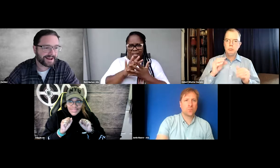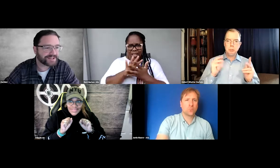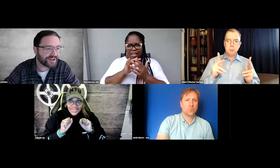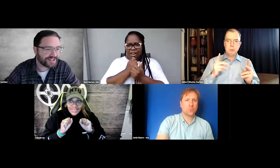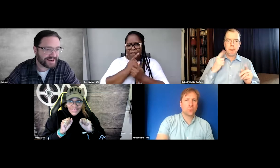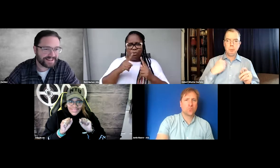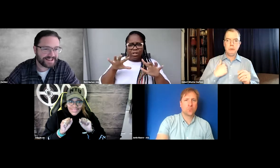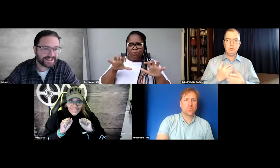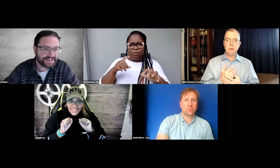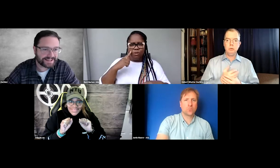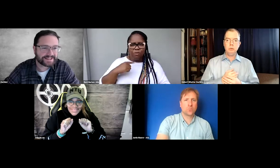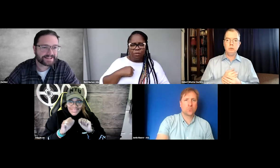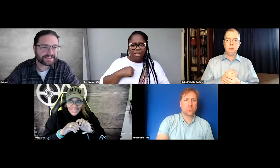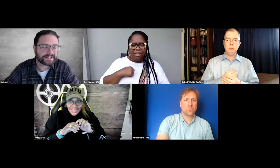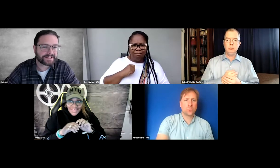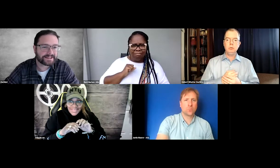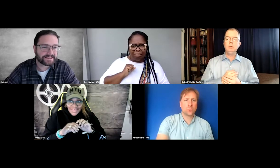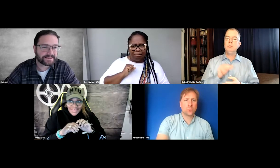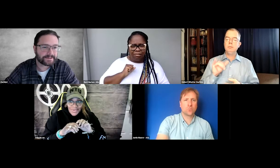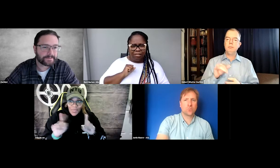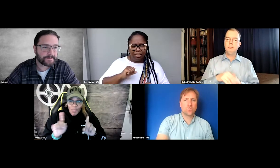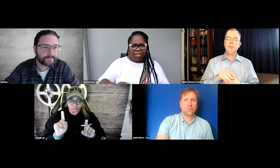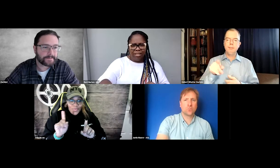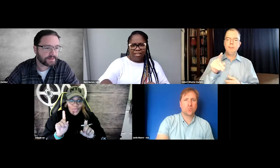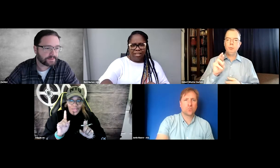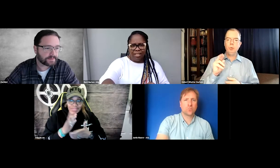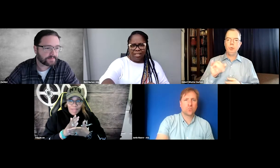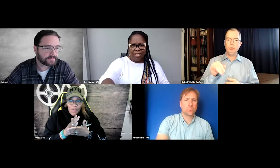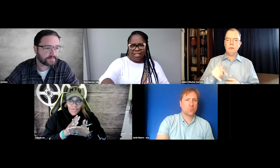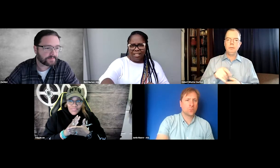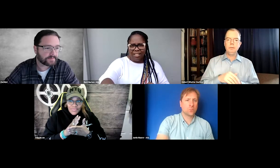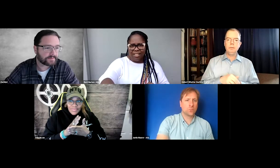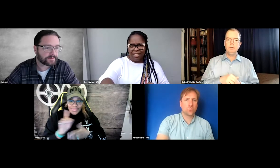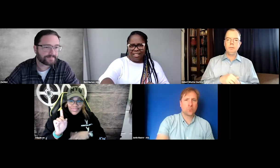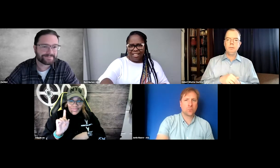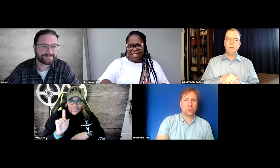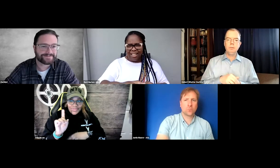Sorry, Jade. - I think for me. Okay, where I stop off.